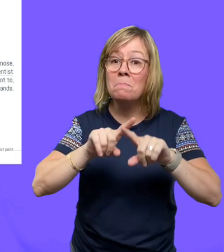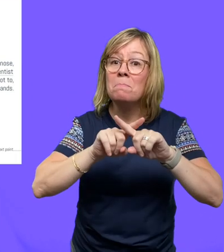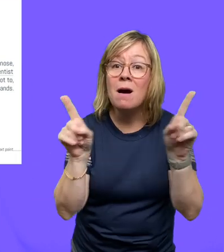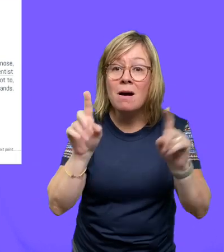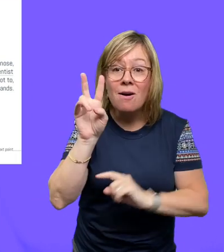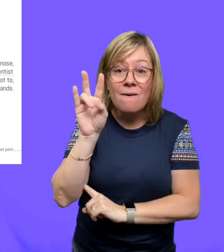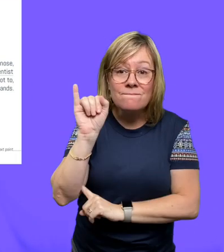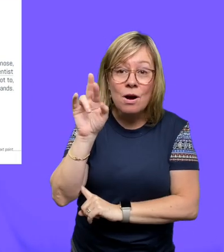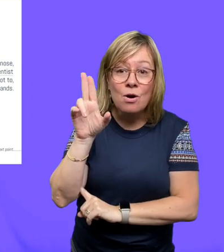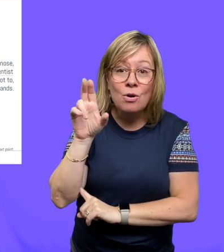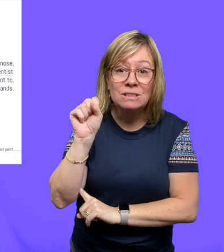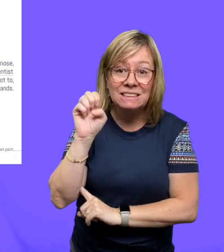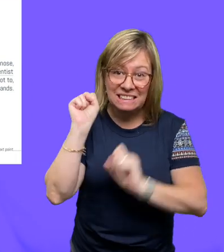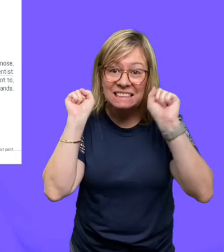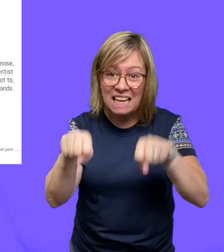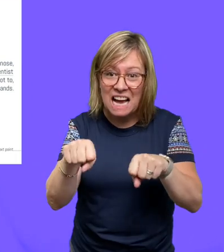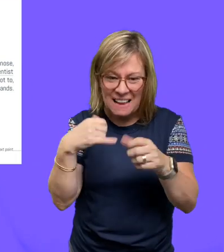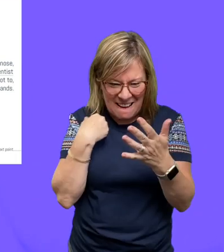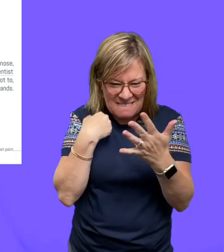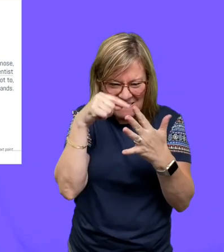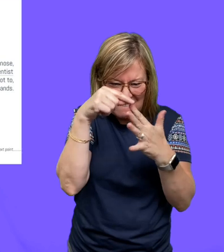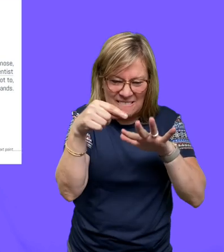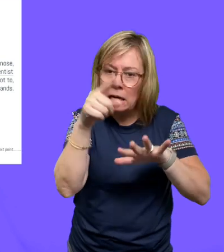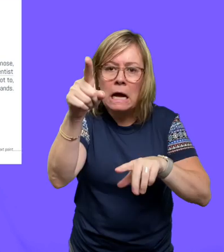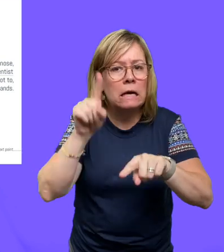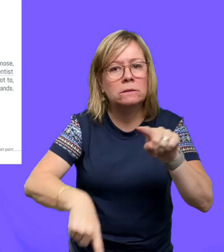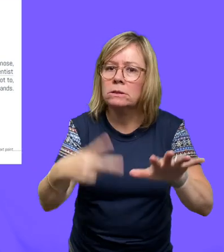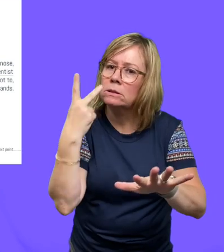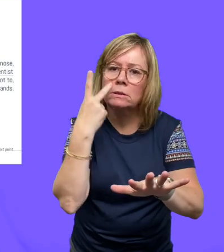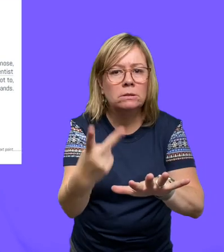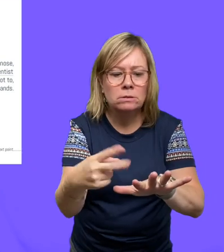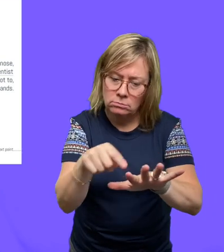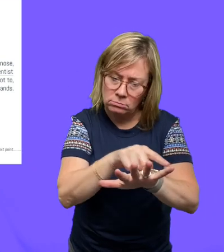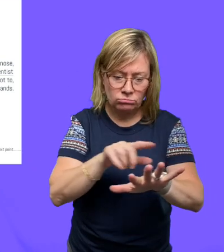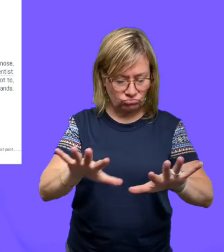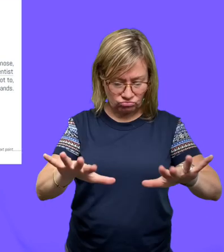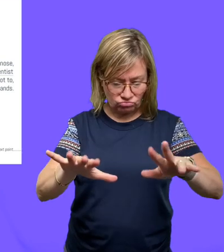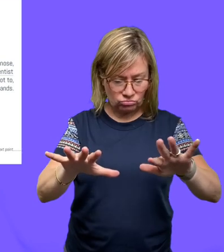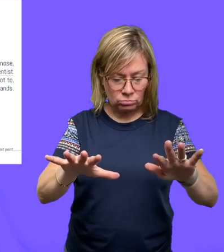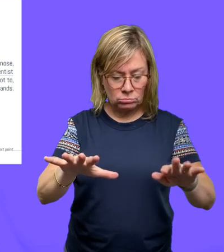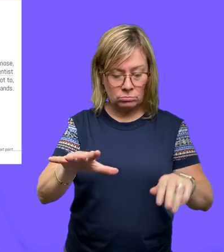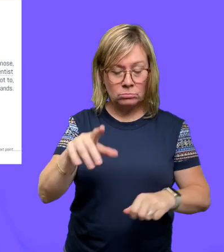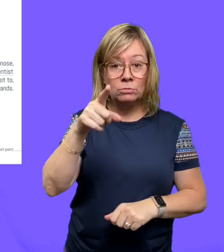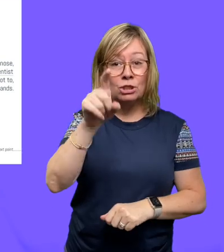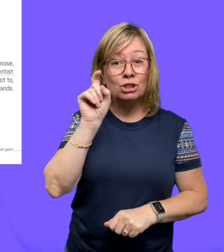be there because you can't see it. You should try to keep your hands out of